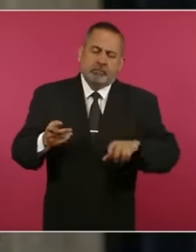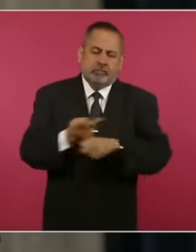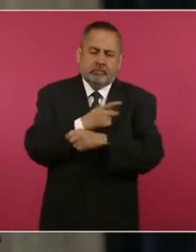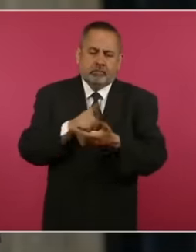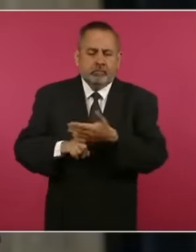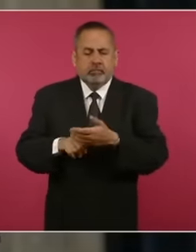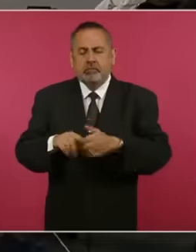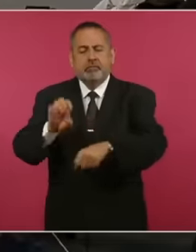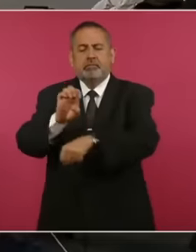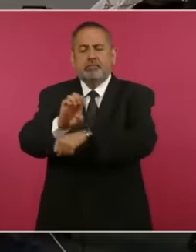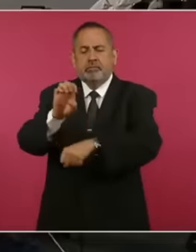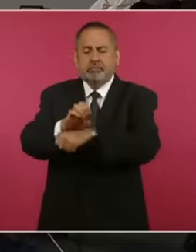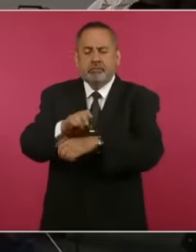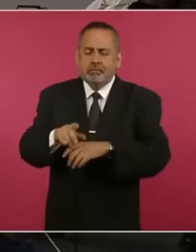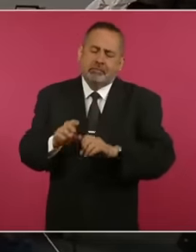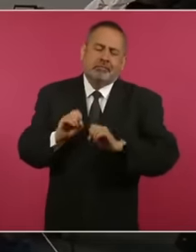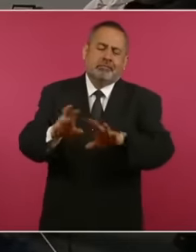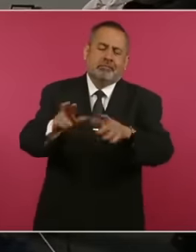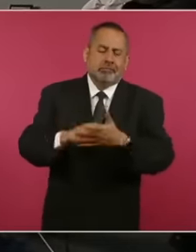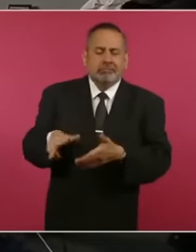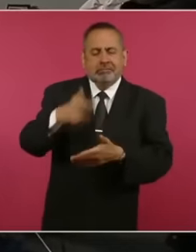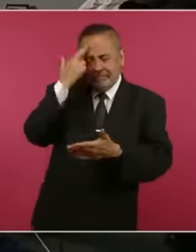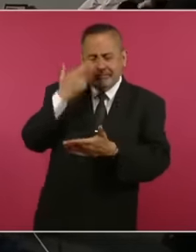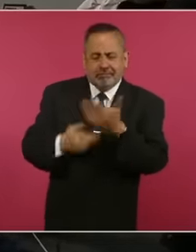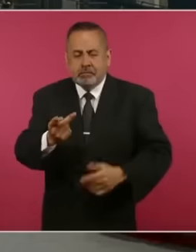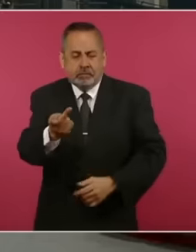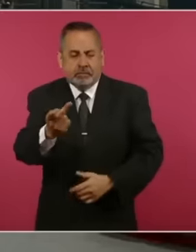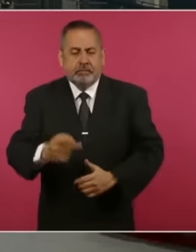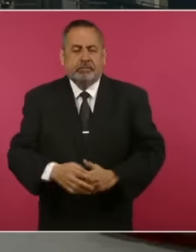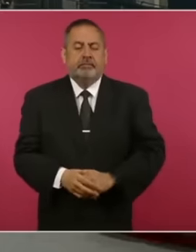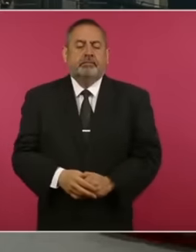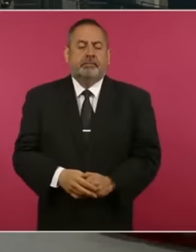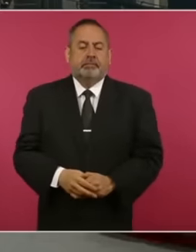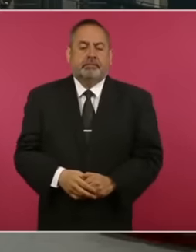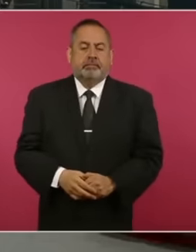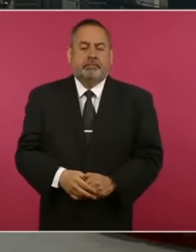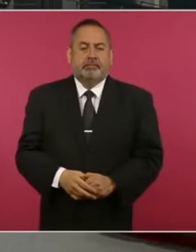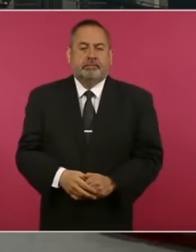Caracas convention and the other conventions in this regard. thank you Thank you very much Mexico's actions